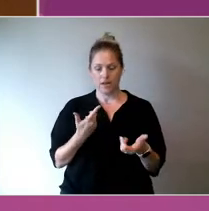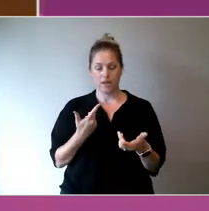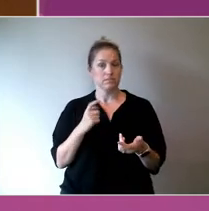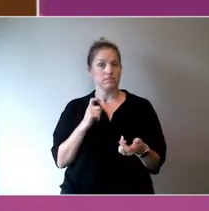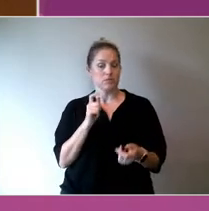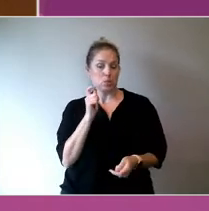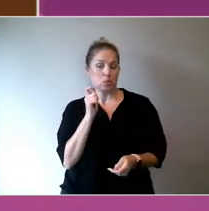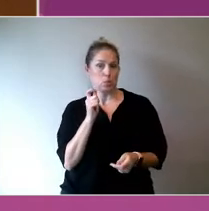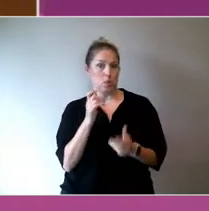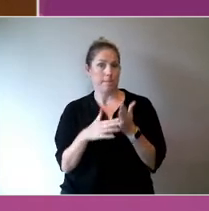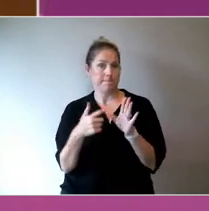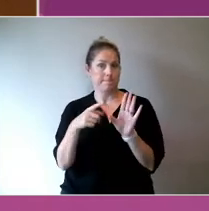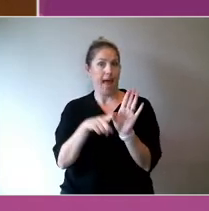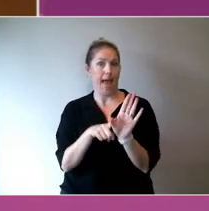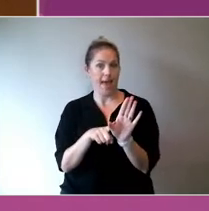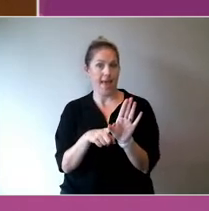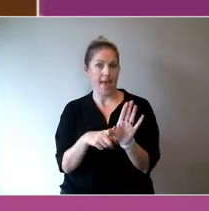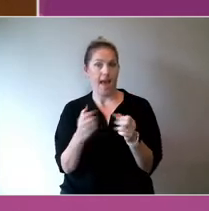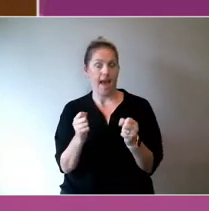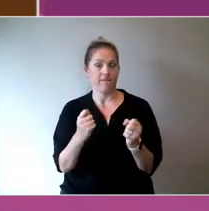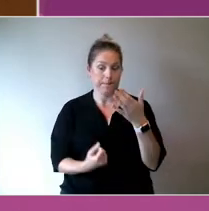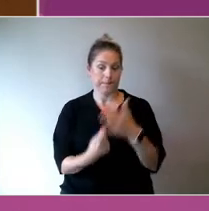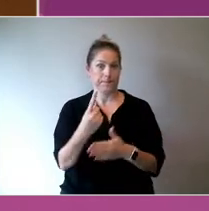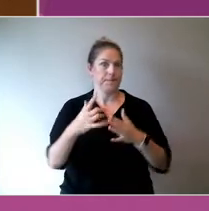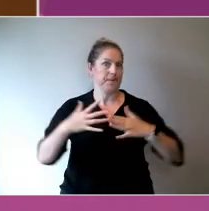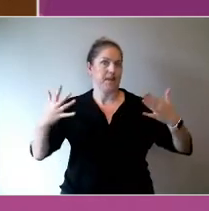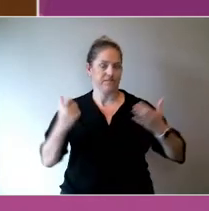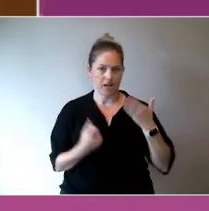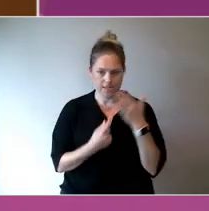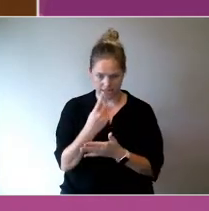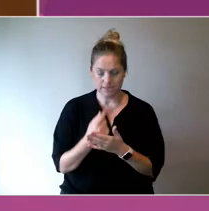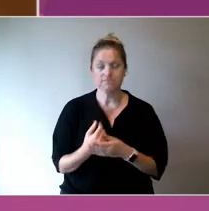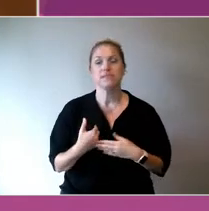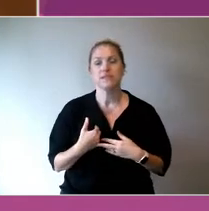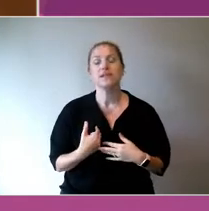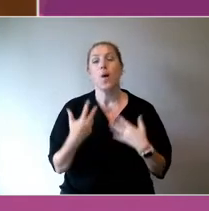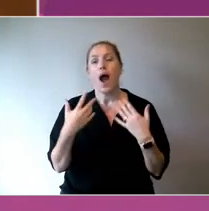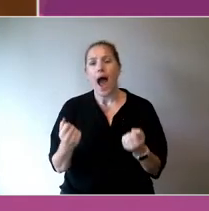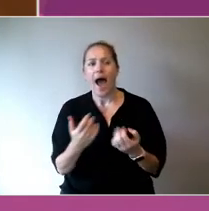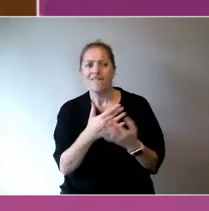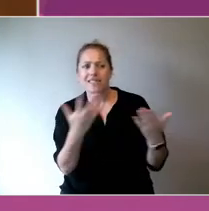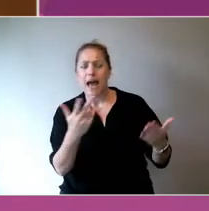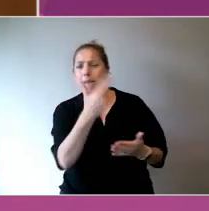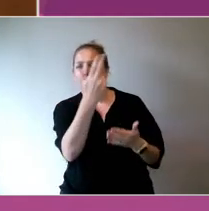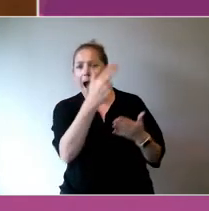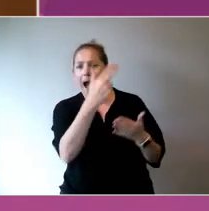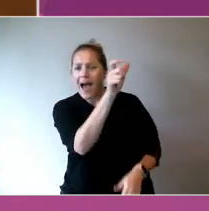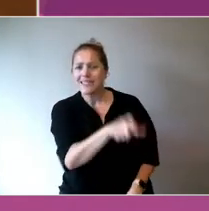in May, and artists are calling up, saying, you know, I can't do the presentation I was